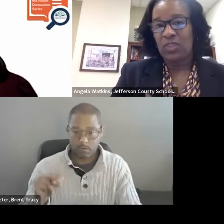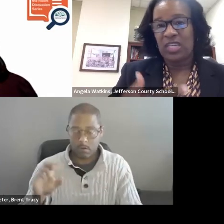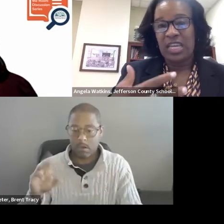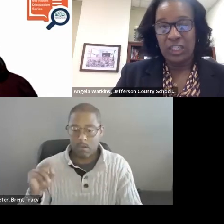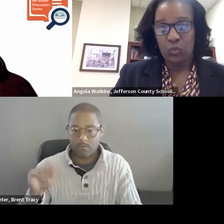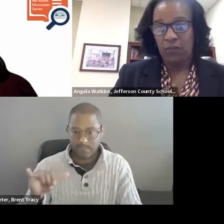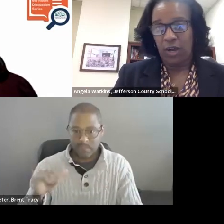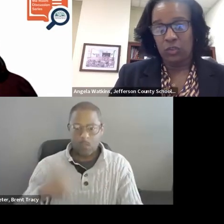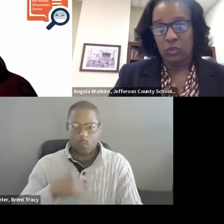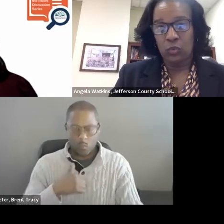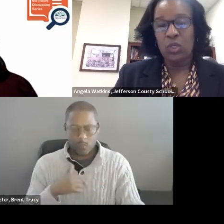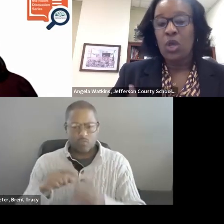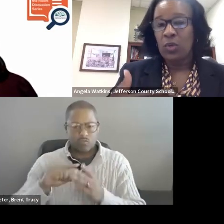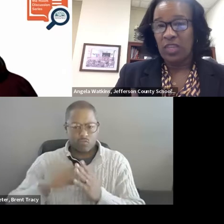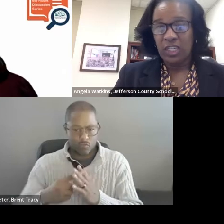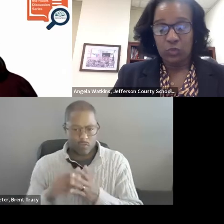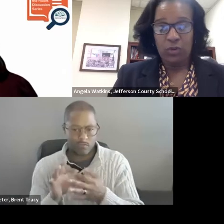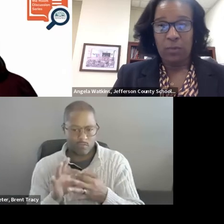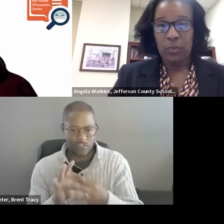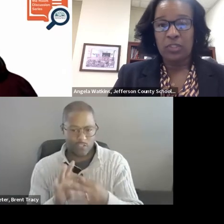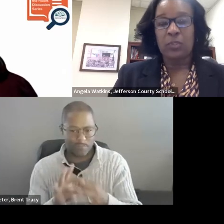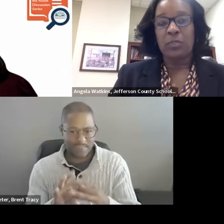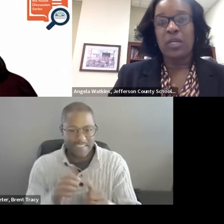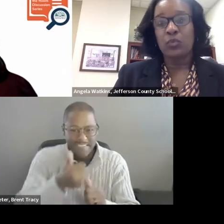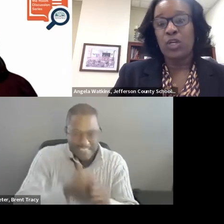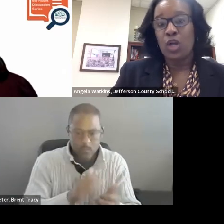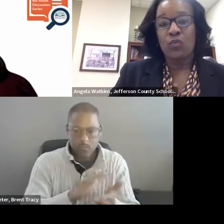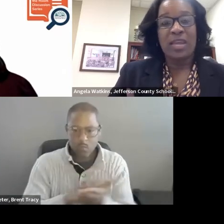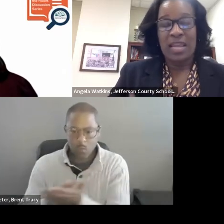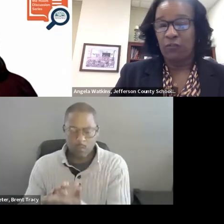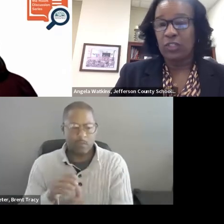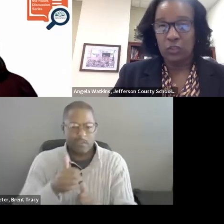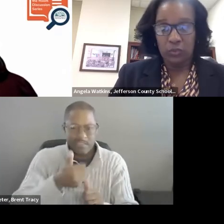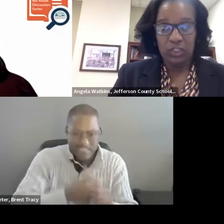within each one of our schools, with each one of our principles because we know that every school